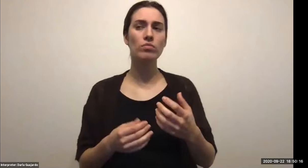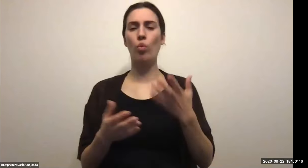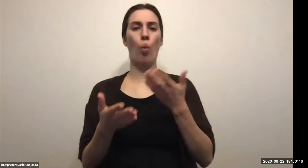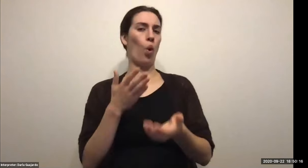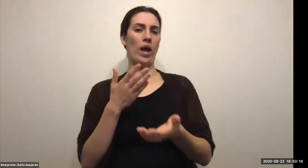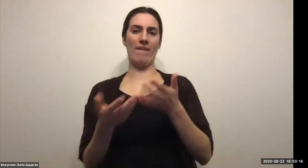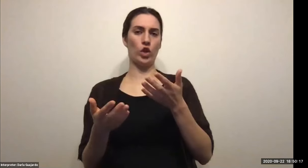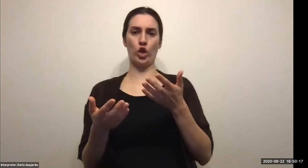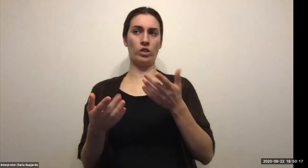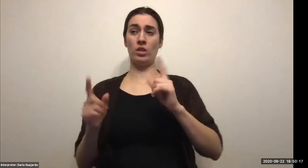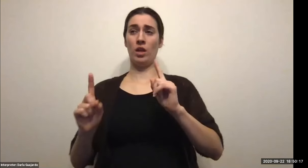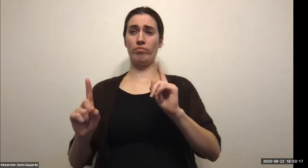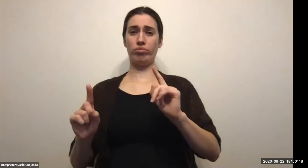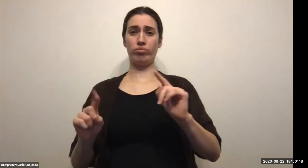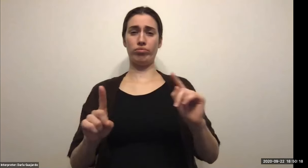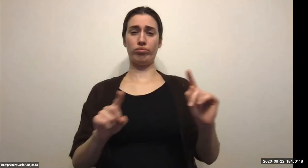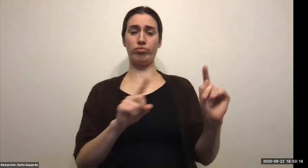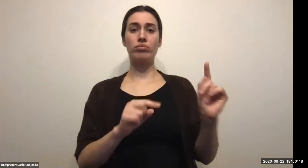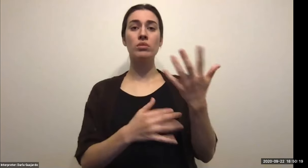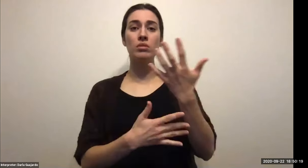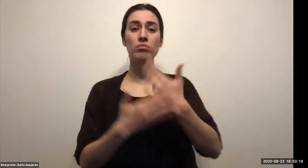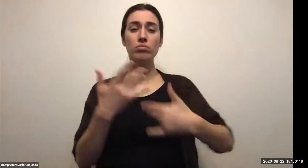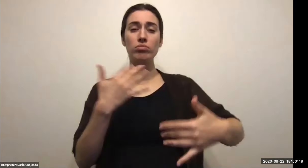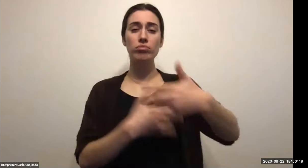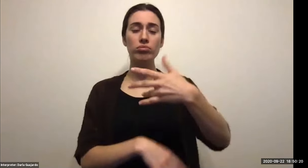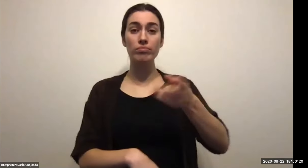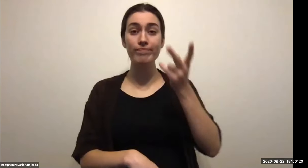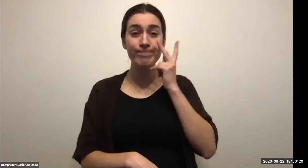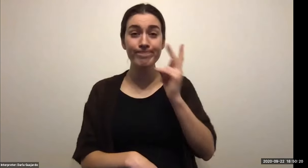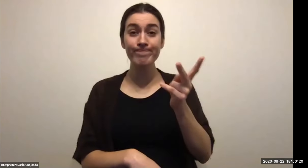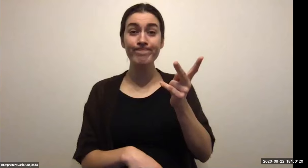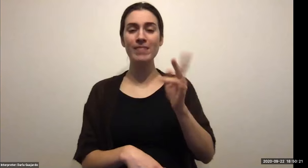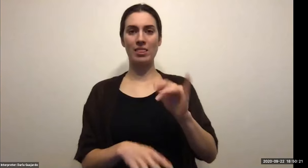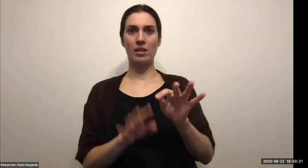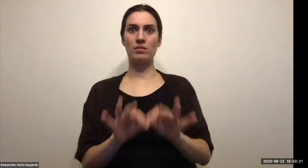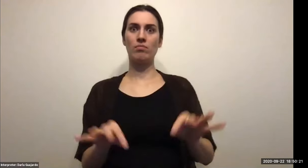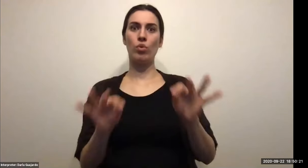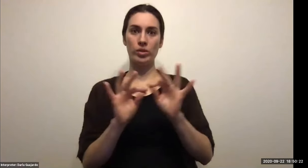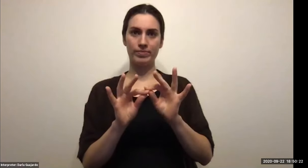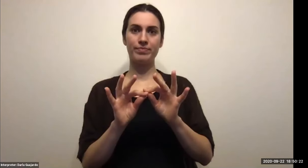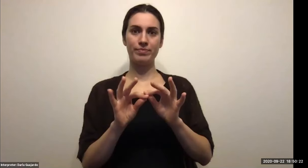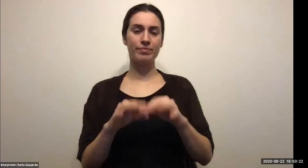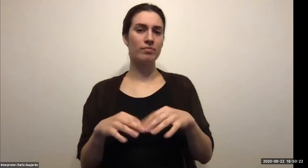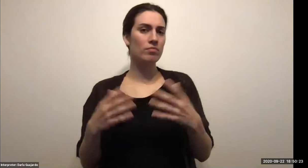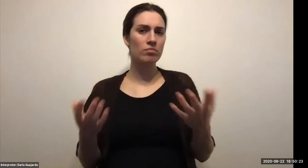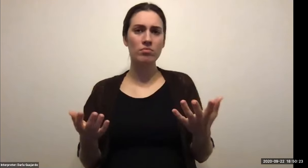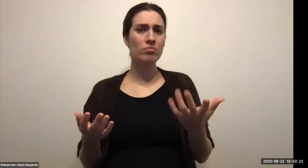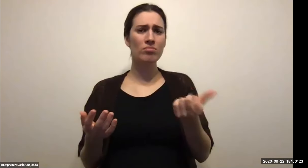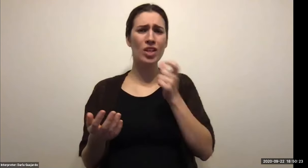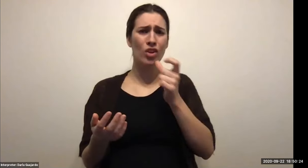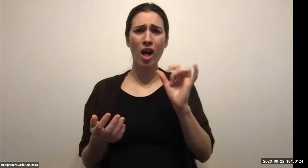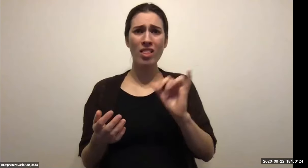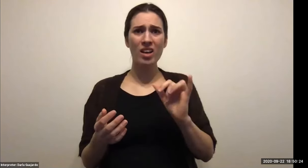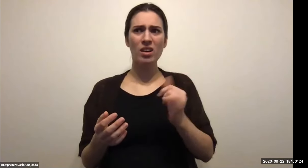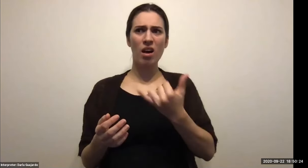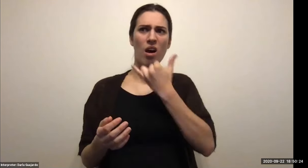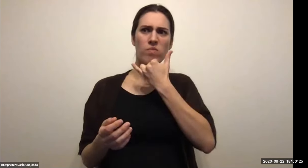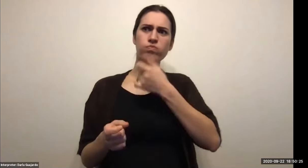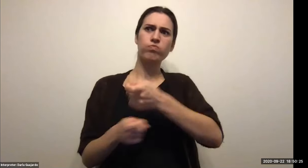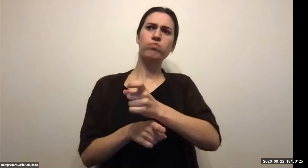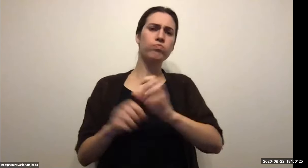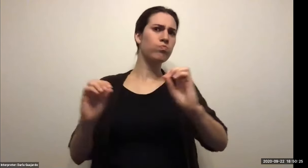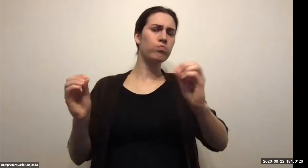Keith Wolling: And this is how we're running the ship and visibility is the key. And you continue to thank the staff continue to thank the guests. Let them know if they need anything. But those are just a few stories that I can tell you